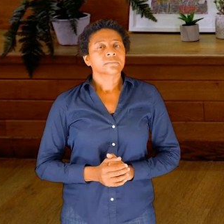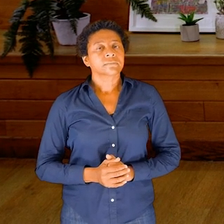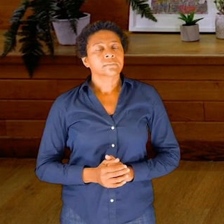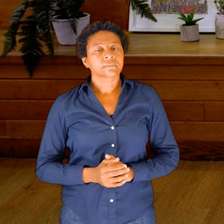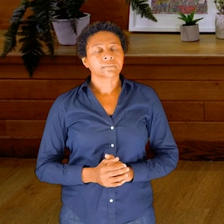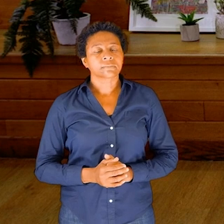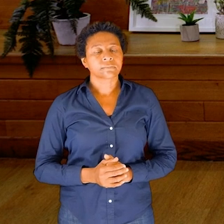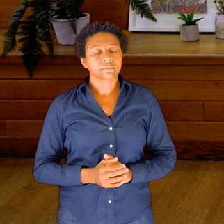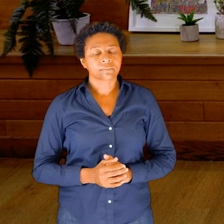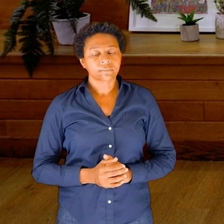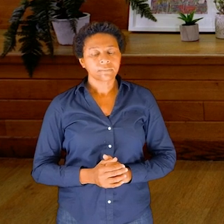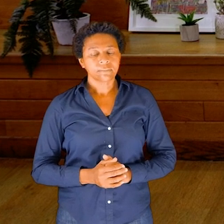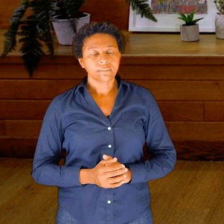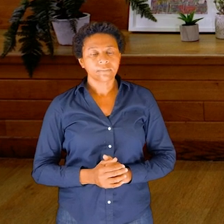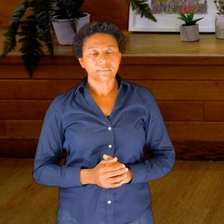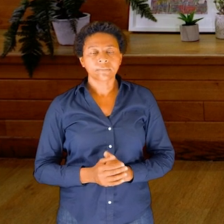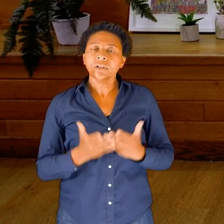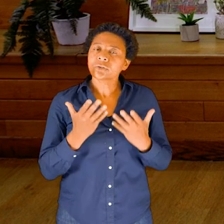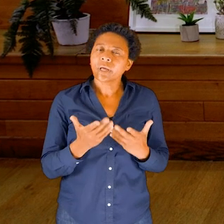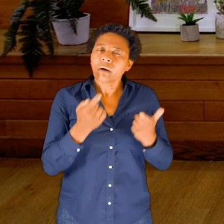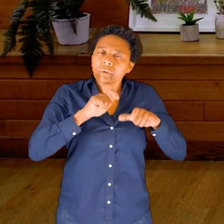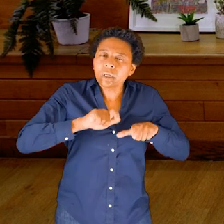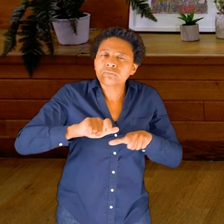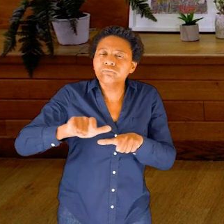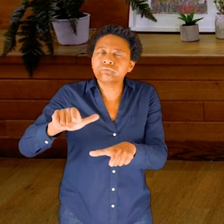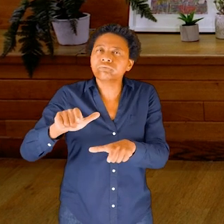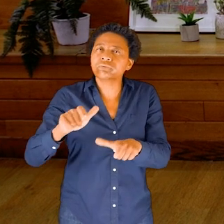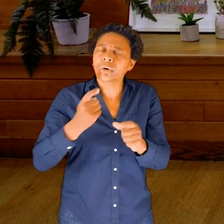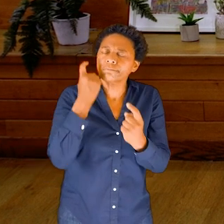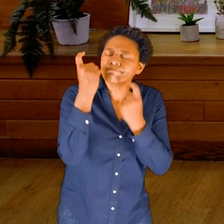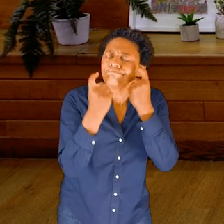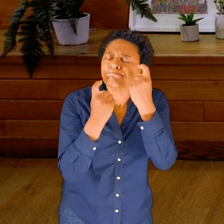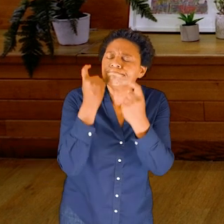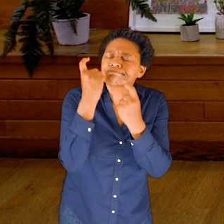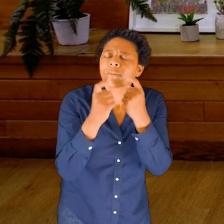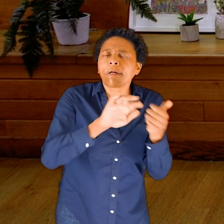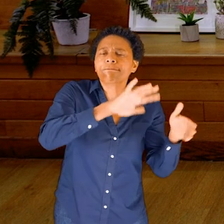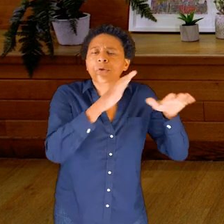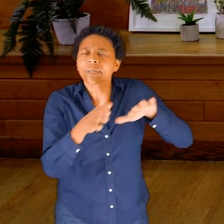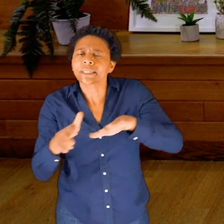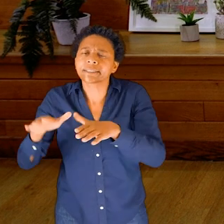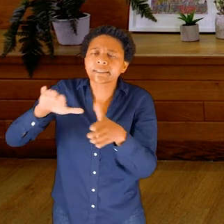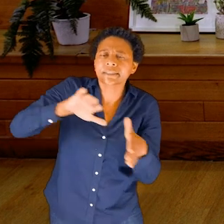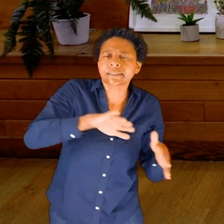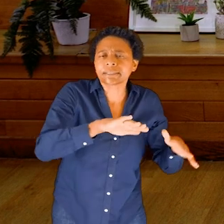So we are continuing our journey through fluids. When you’re ready, let the light back in.